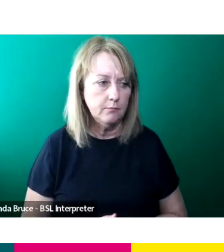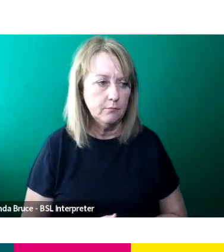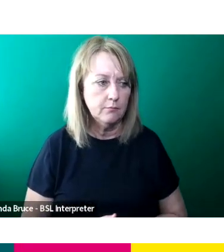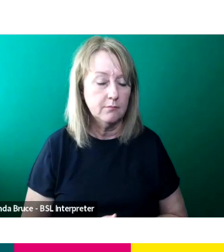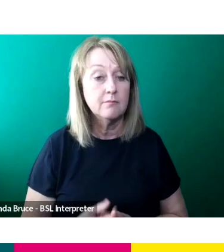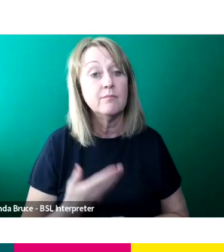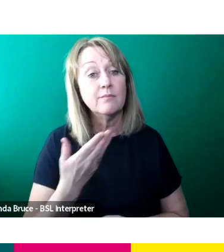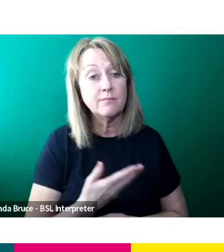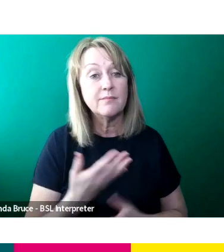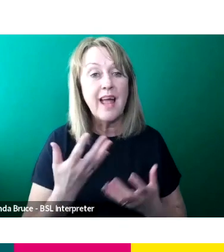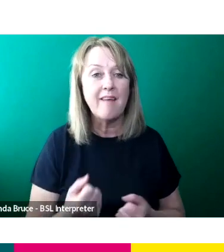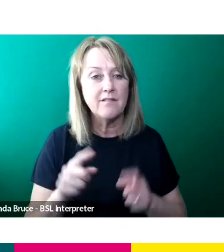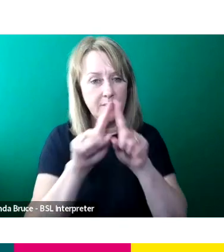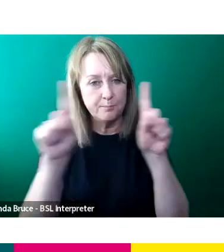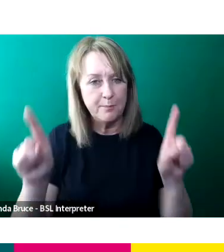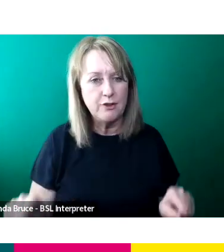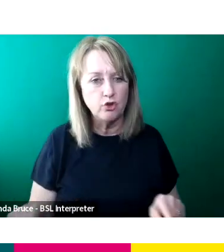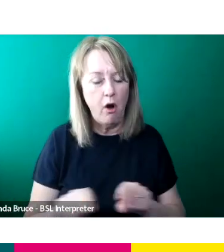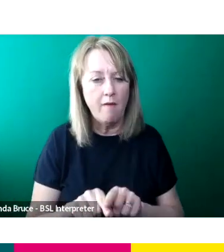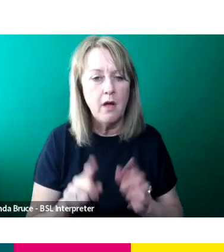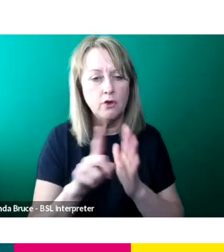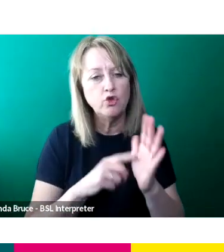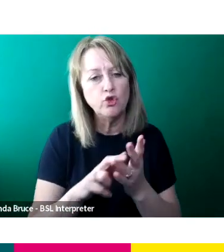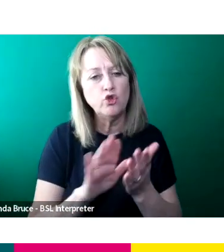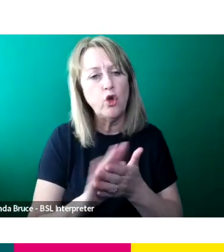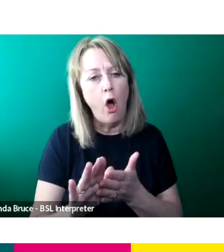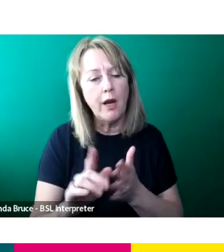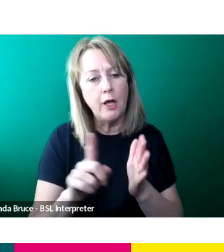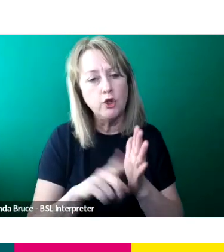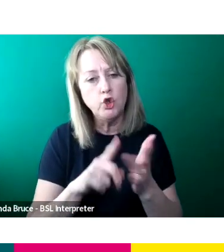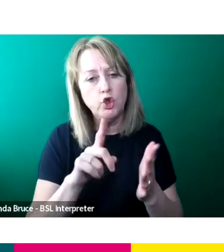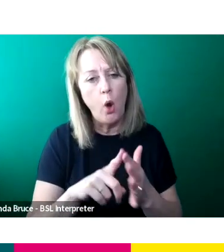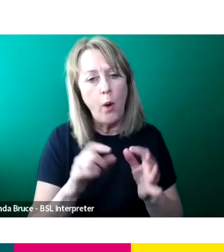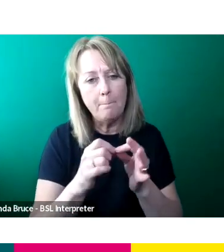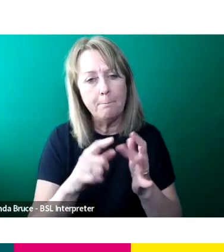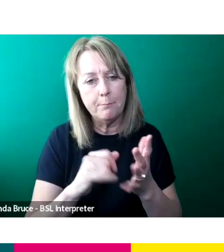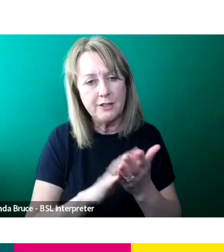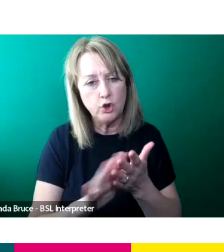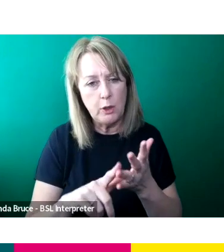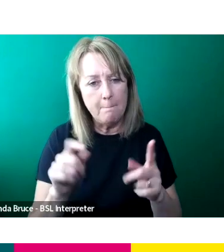Here we've got an image of John and Joe Bishop and I'll pass over in a second to Sam.